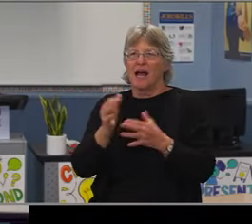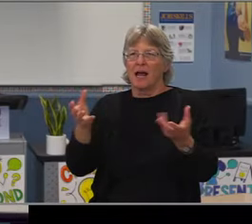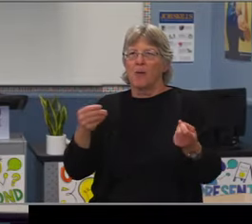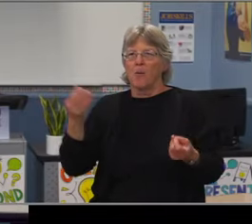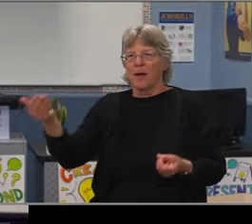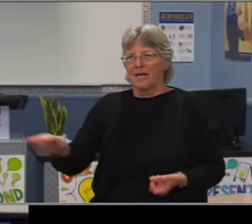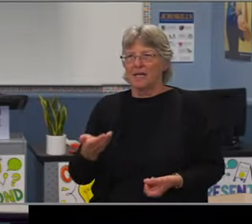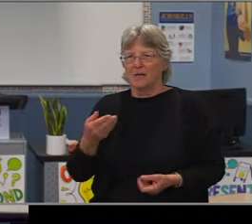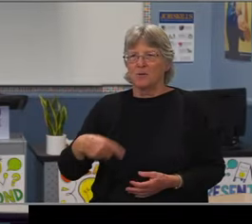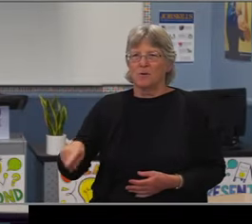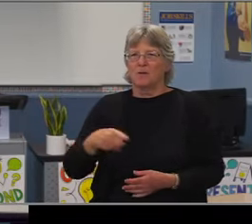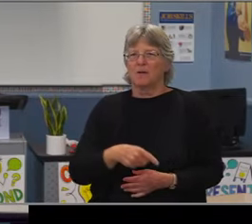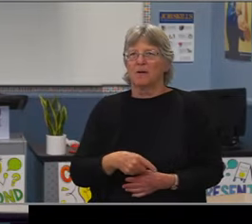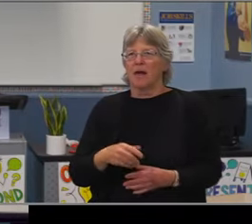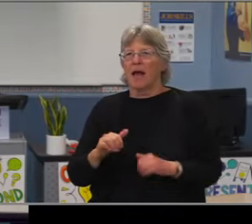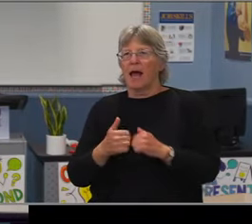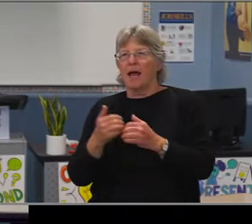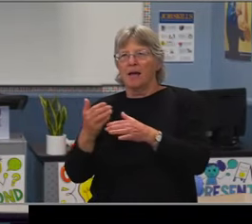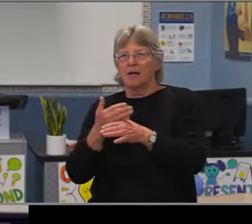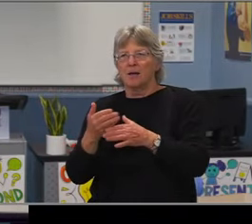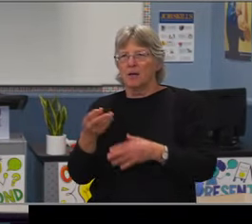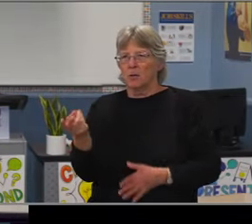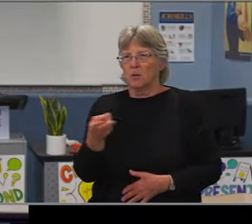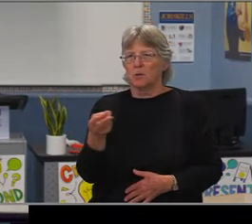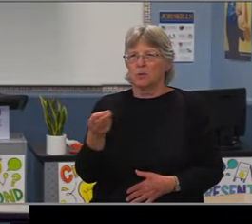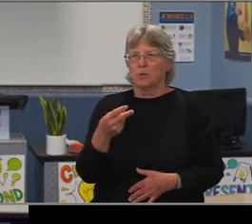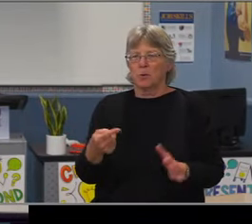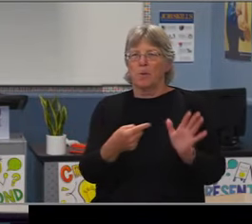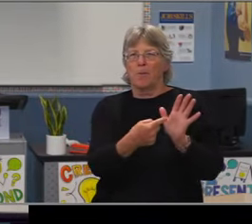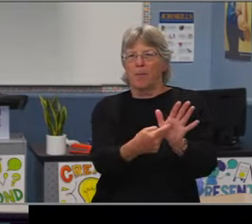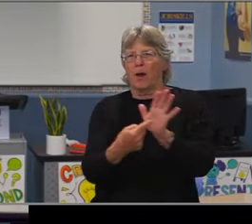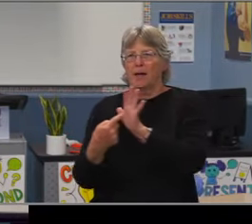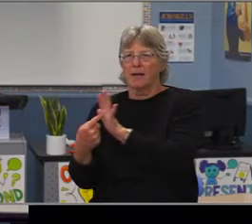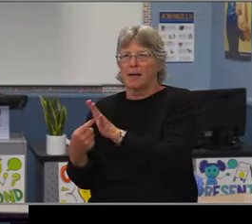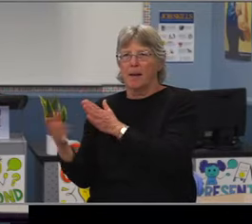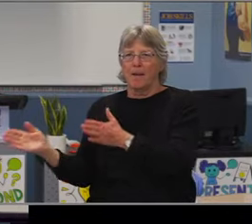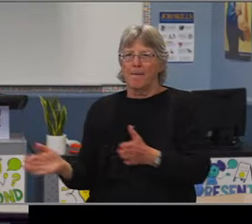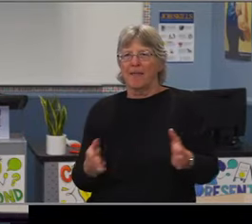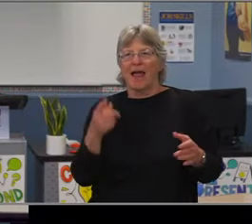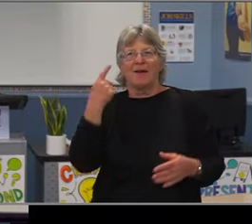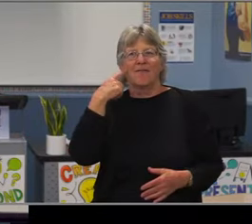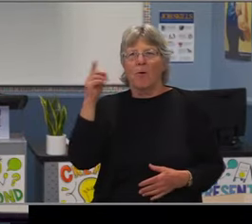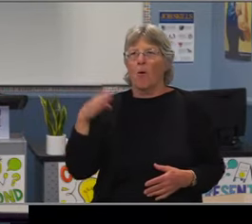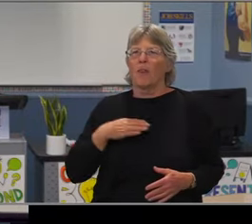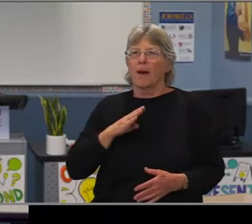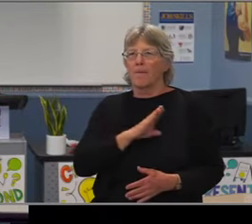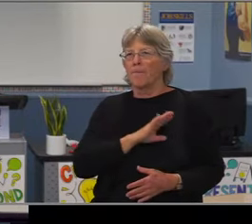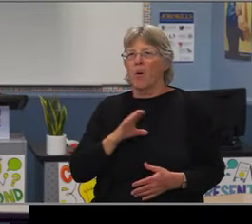While we have seen a 4% decrease in the proportion of students with a GPA below 2.0, which is a great metric,